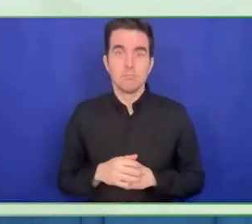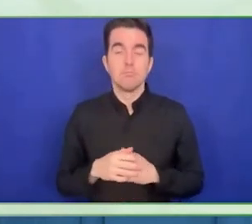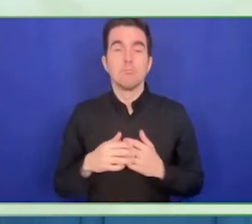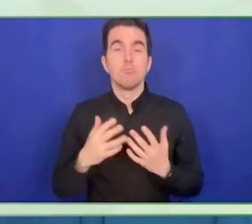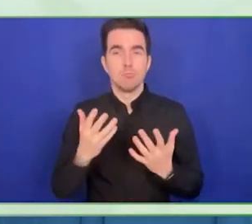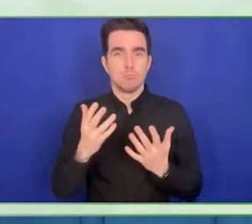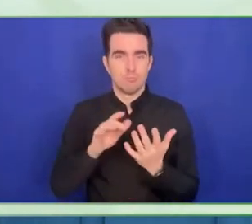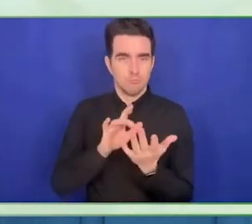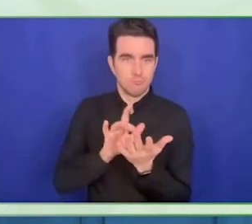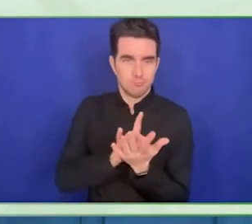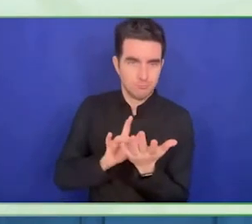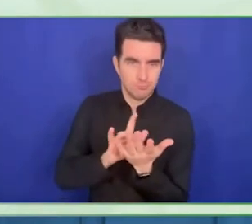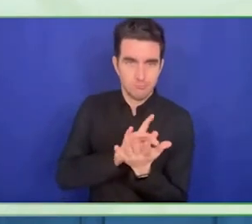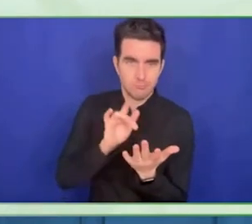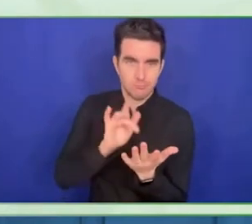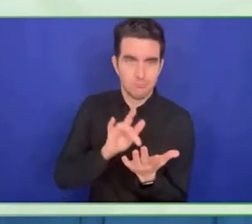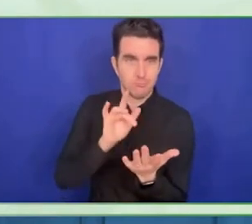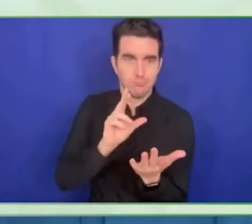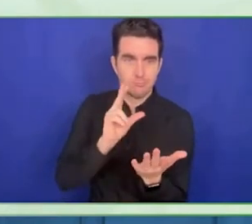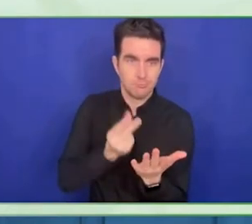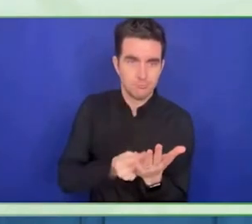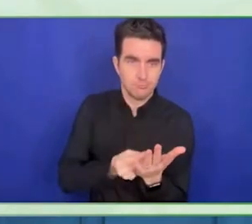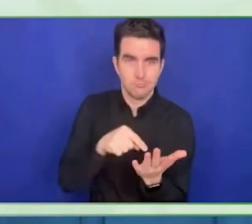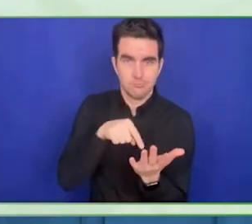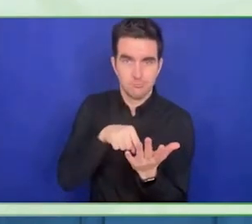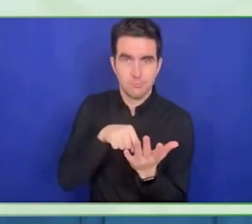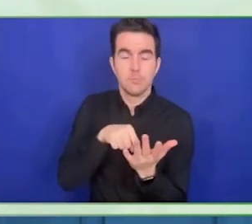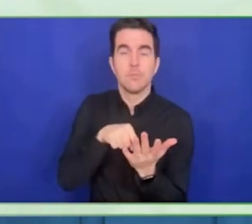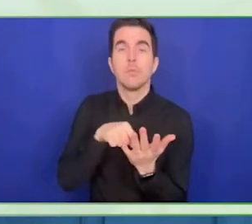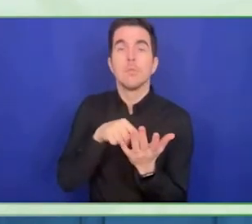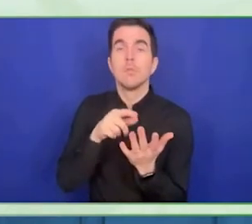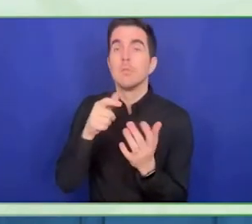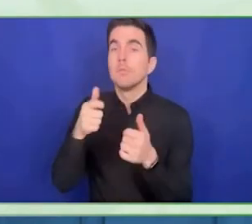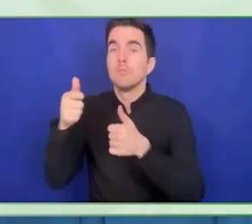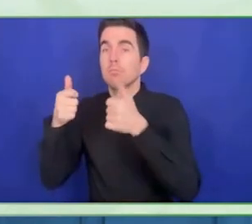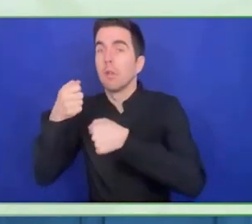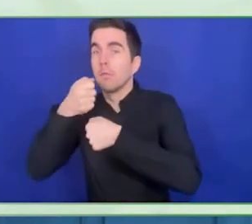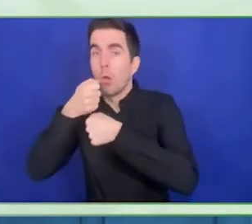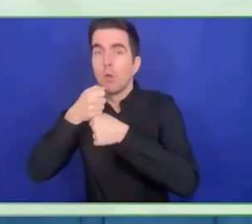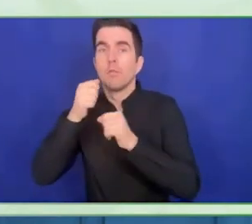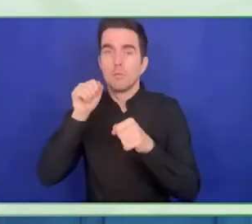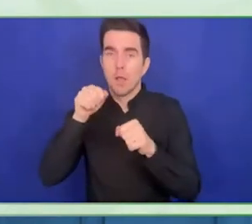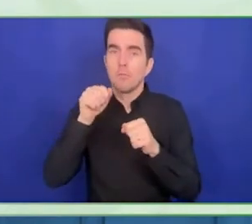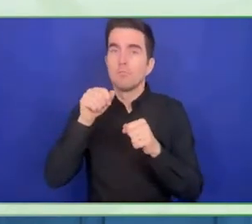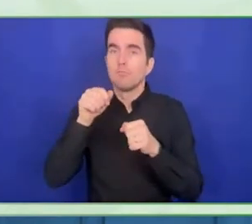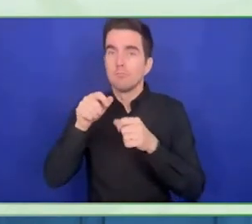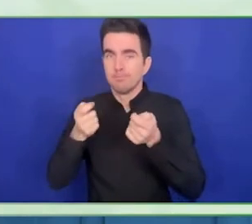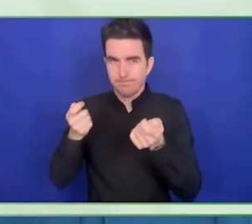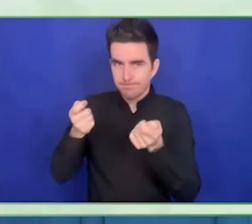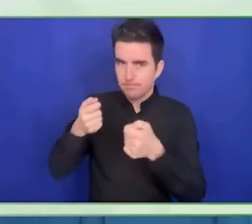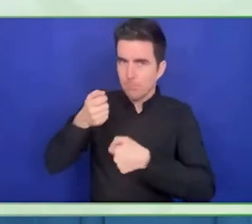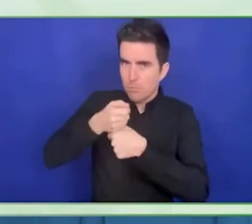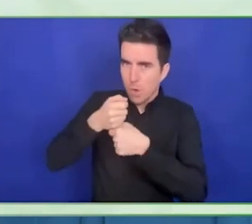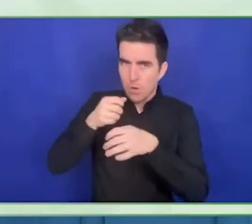includes three major components, assessment of time, micro-learning and collecting real-time data.